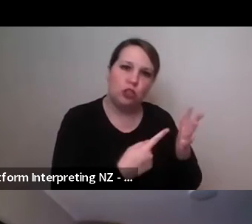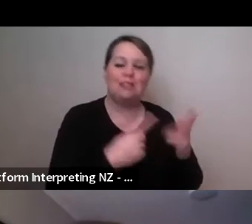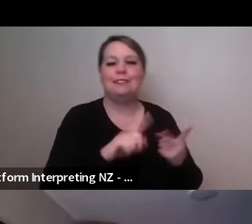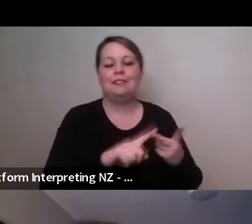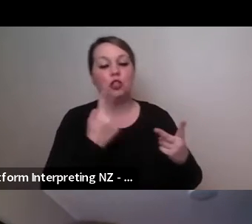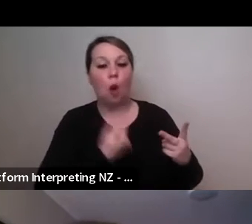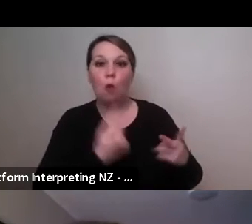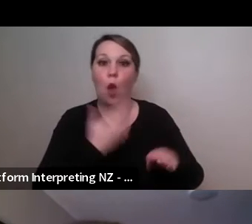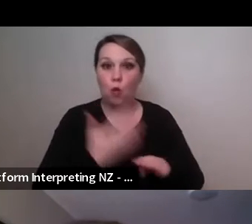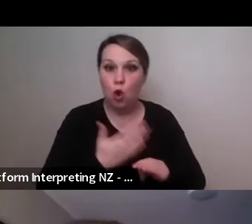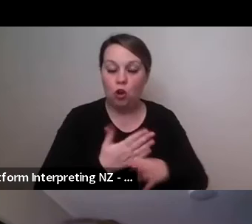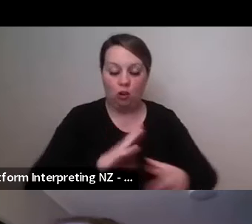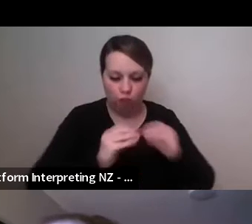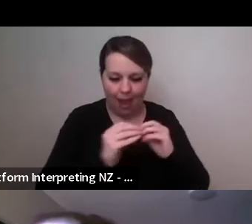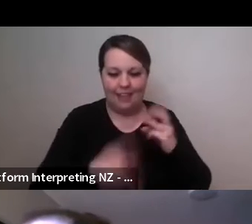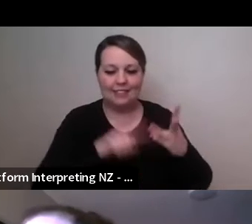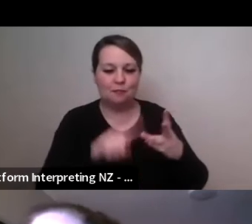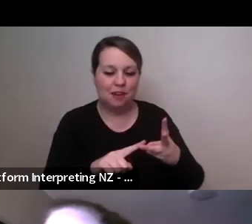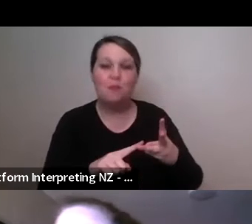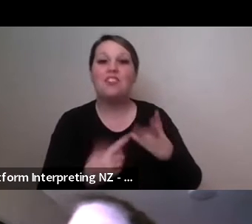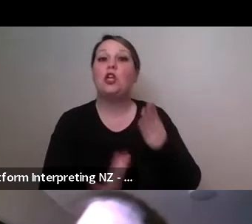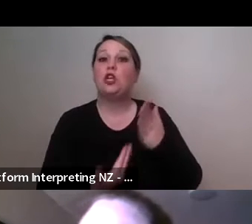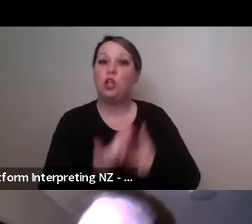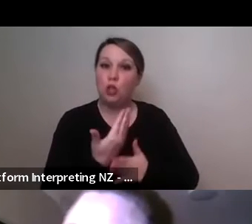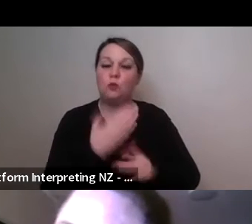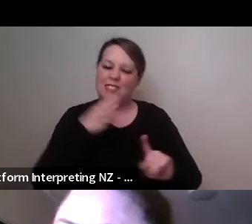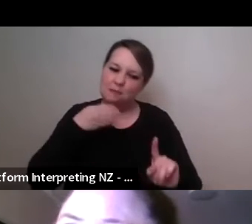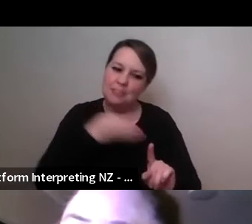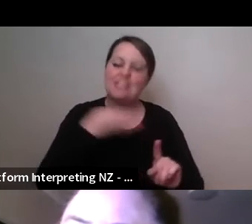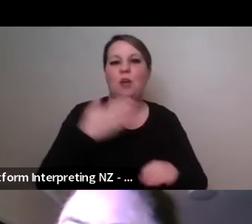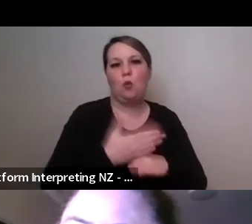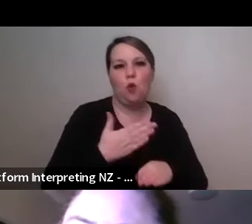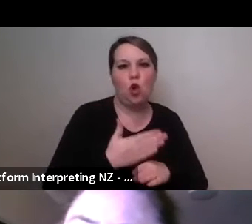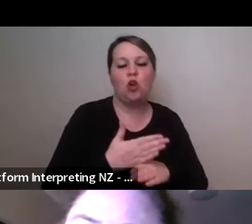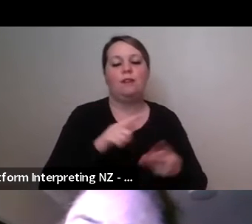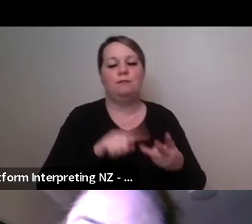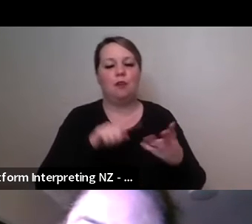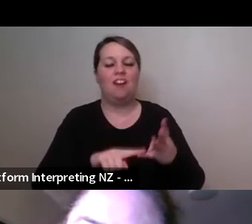we're also looking at some new um site specific work as well as some new outdoor work that I want to